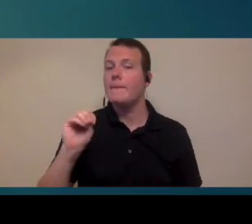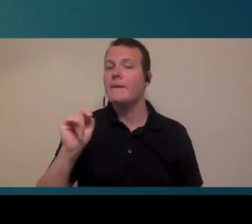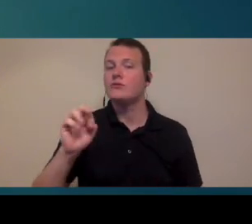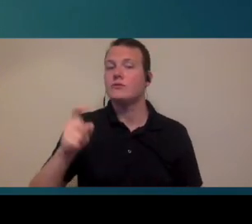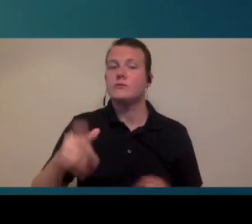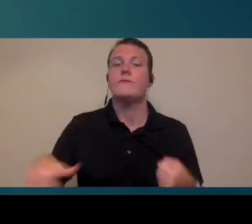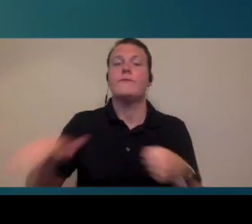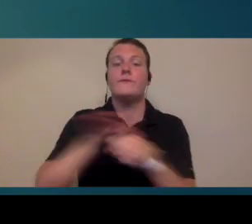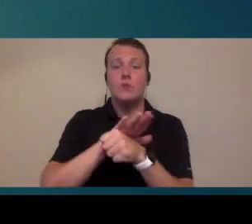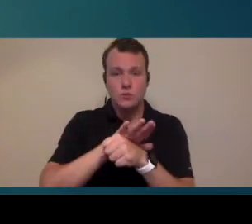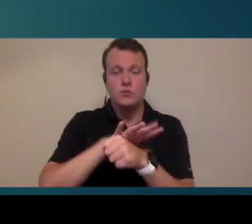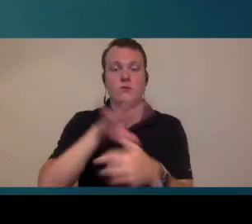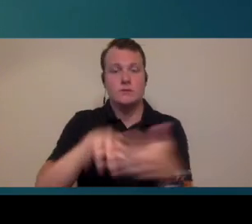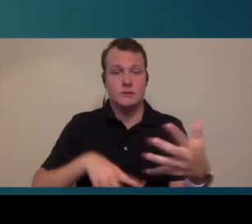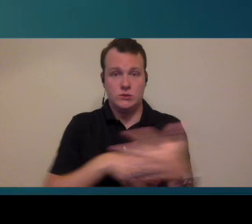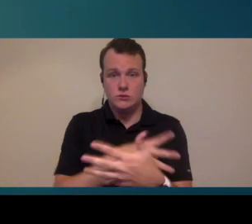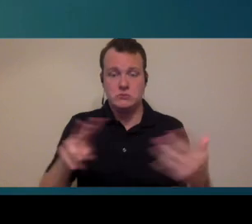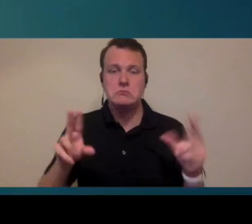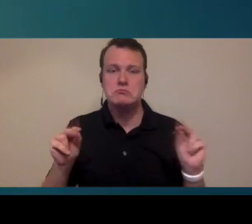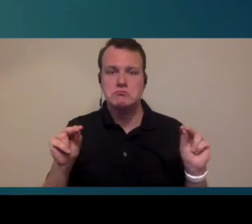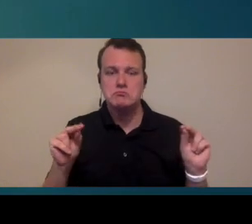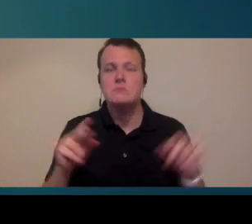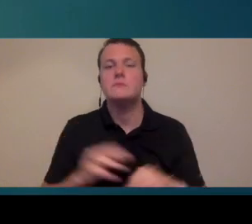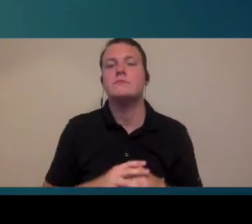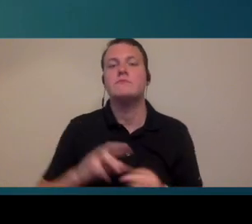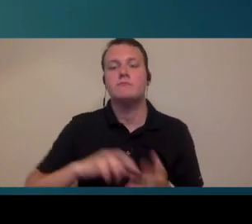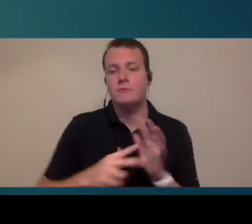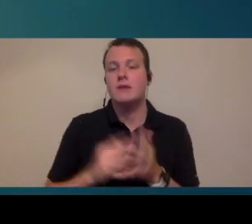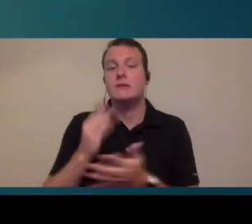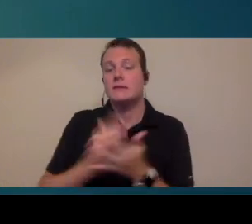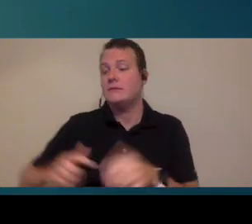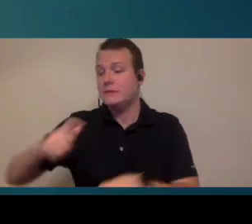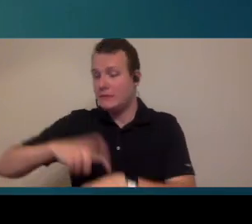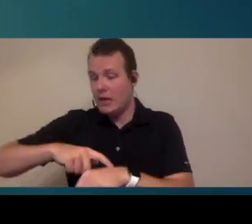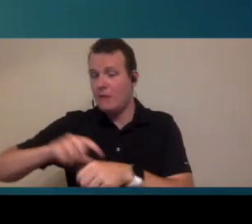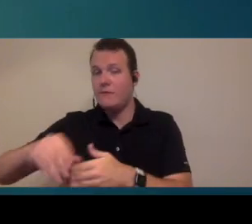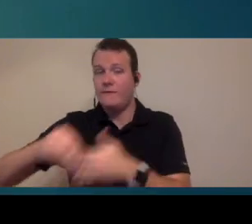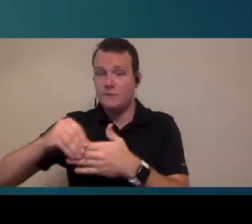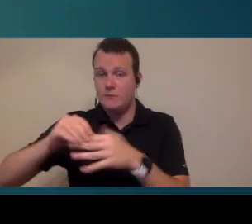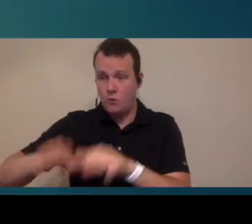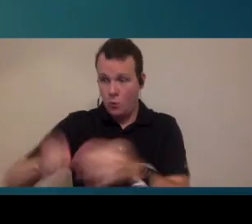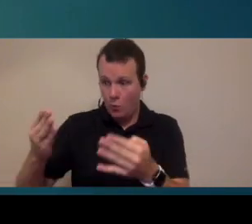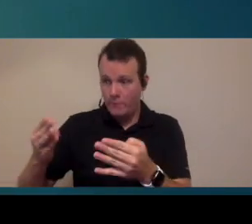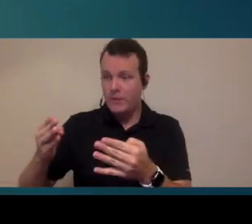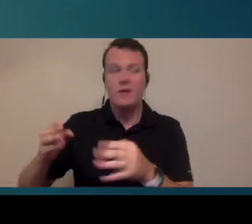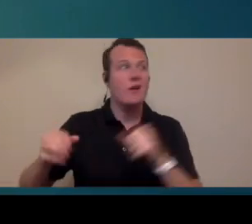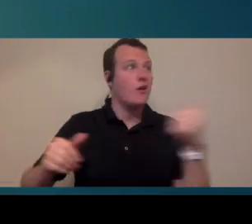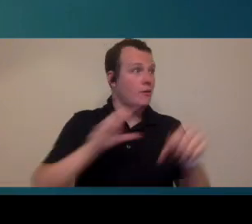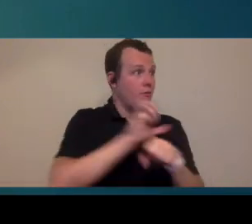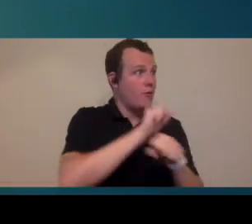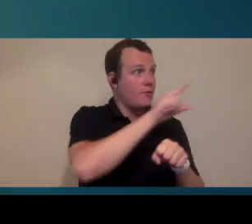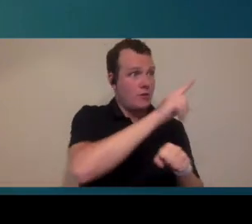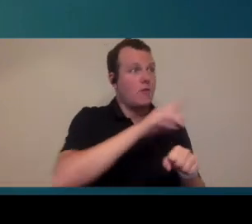don't matrix the entire schedule that way you kind of have some time set aside where you know you could fit in those longer appointments and the rest of the